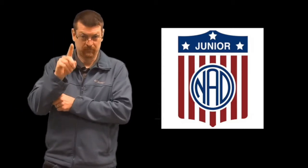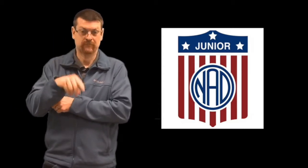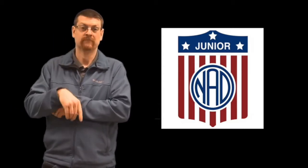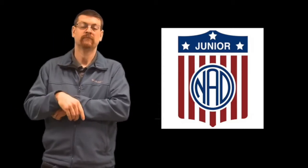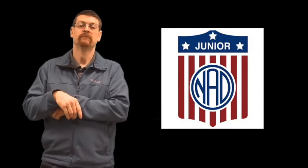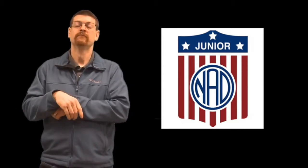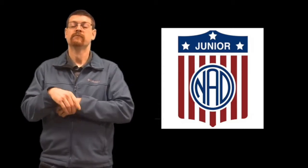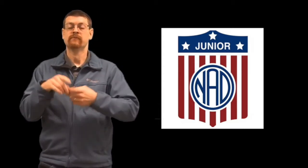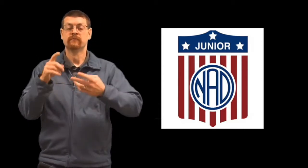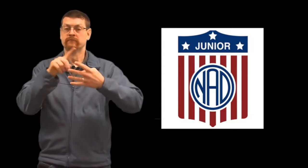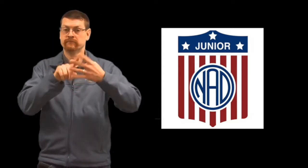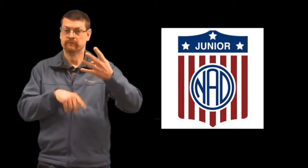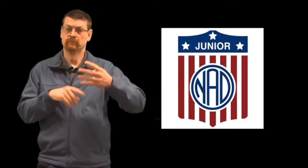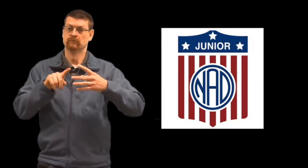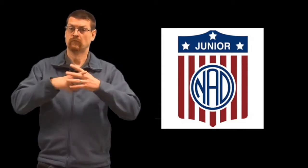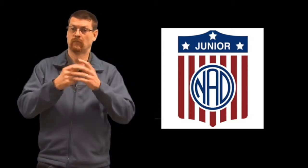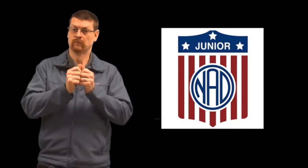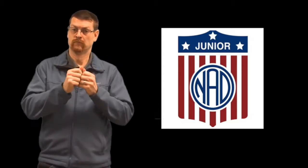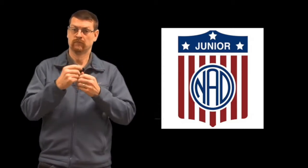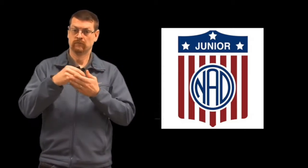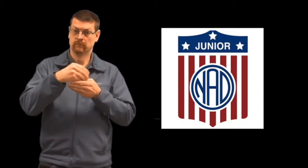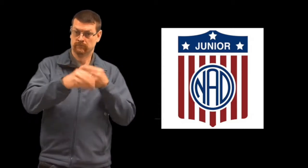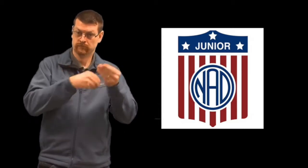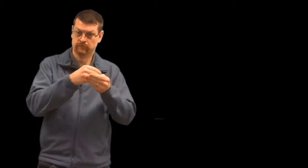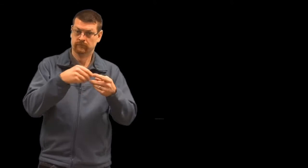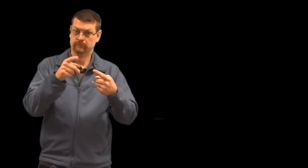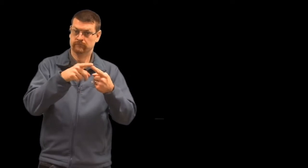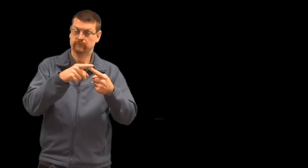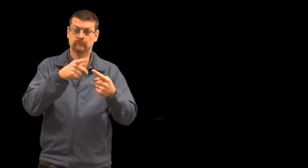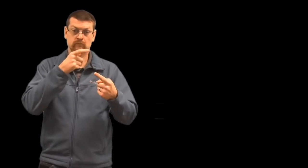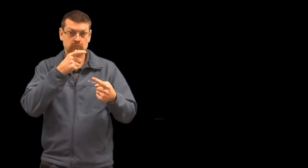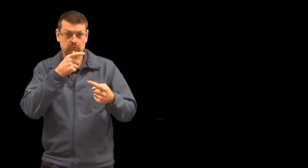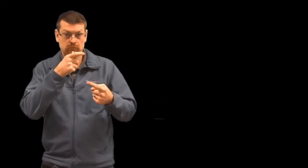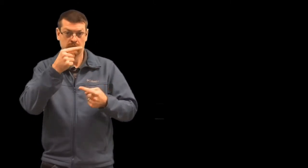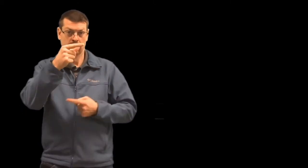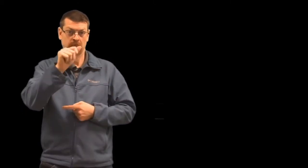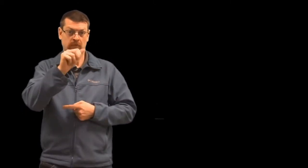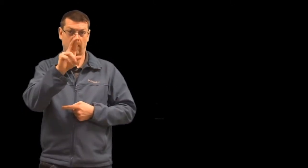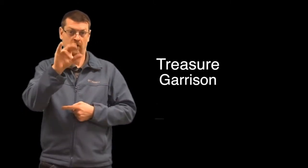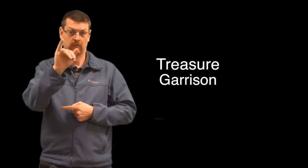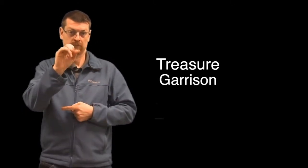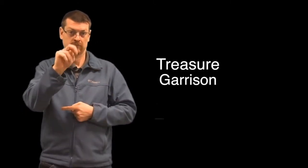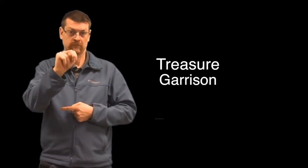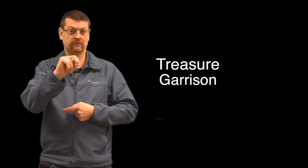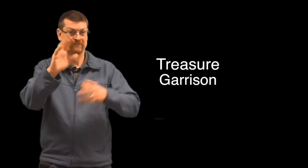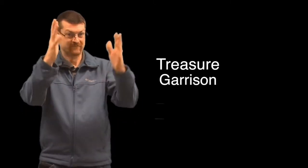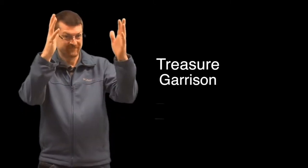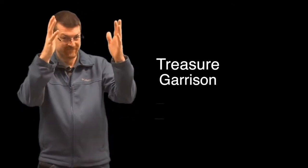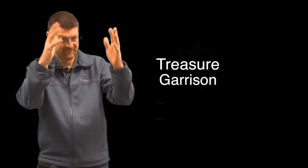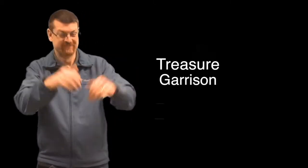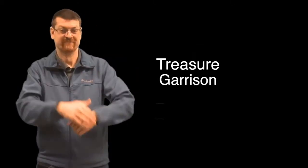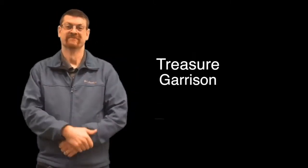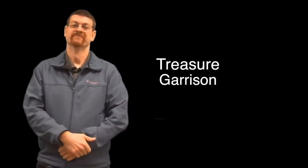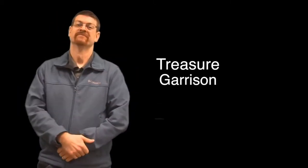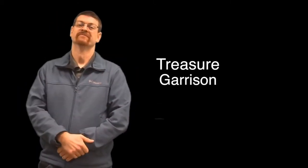Let’s start with who got voted into each position! Treasurer is Garrison.